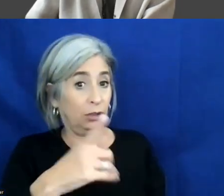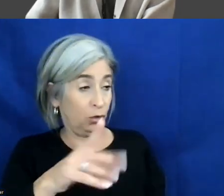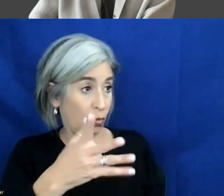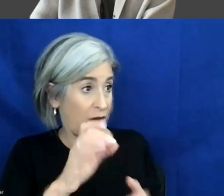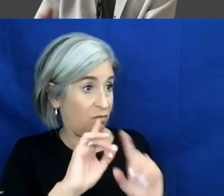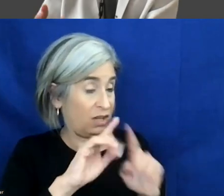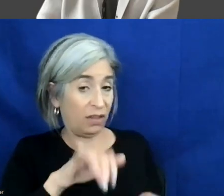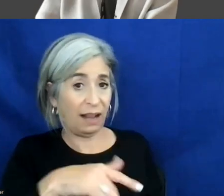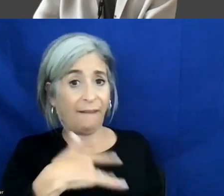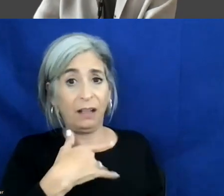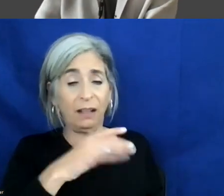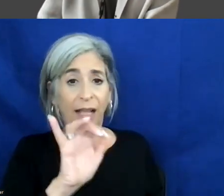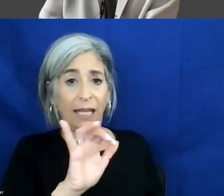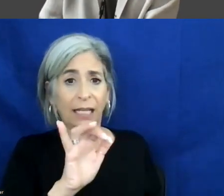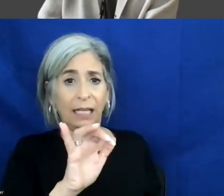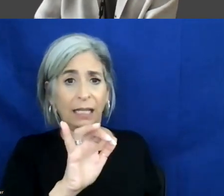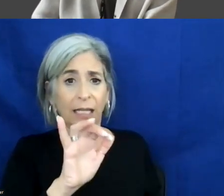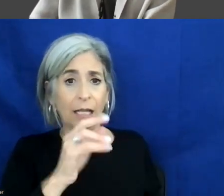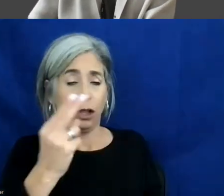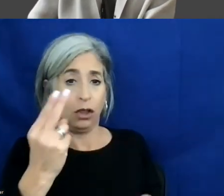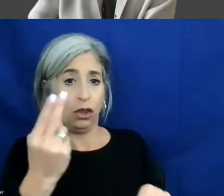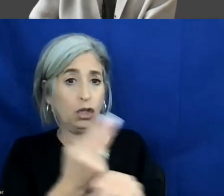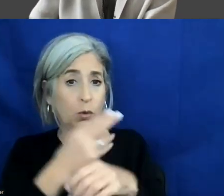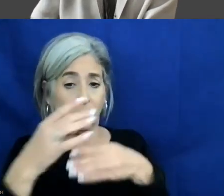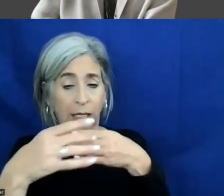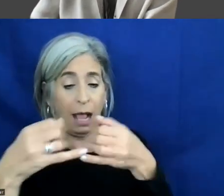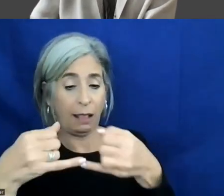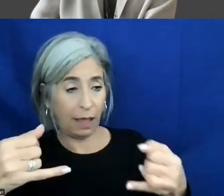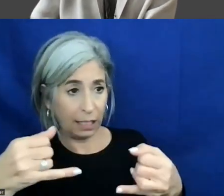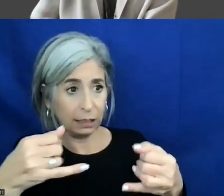this? I feel like this is where I like the usage guidelines, they really come into play. Right.